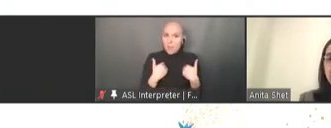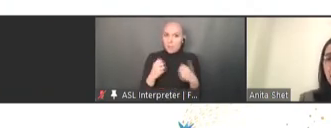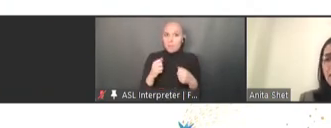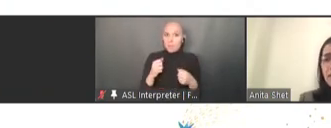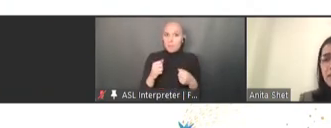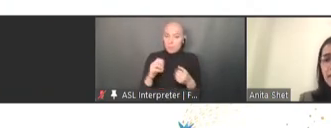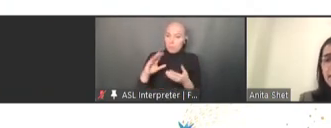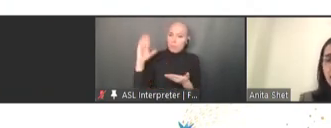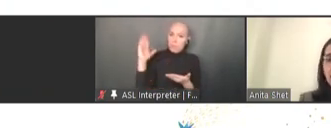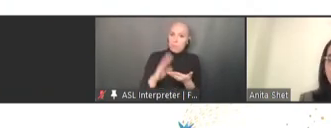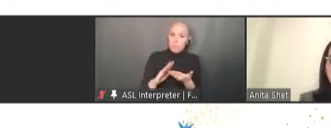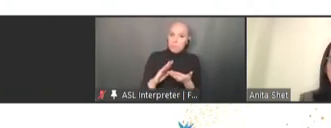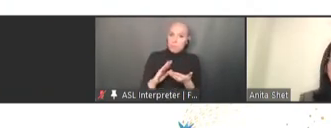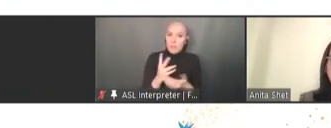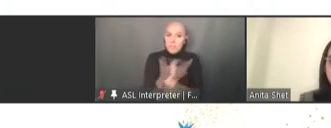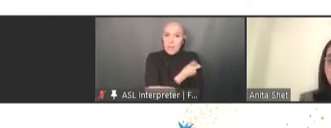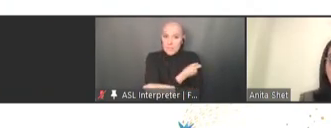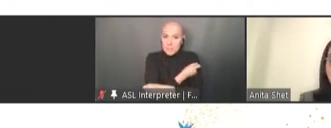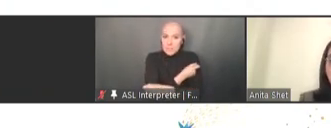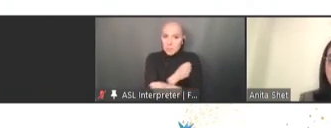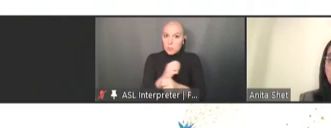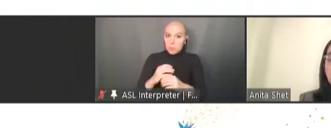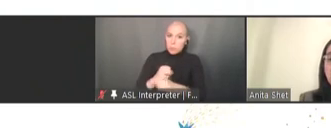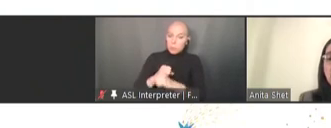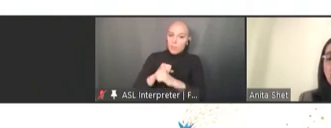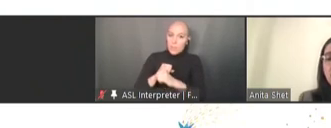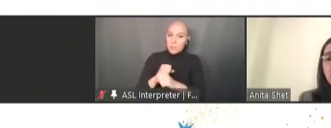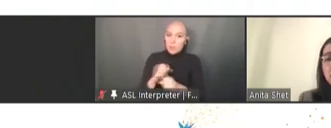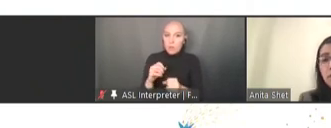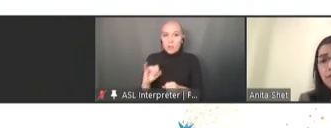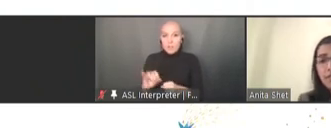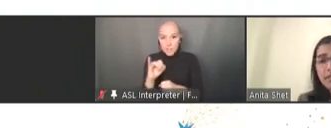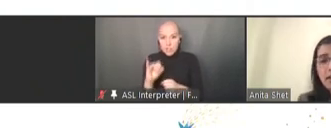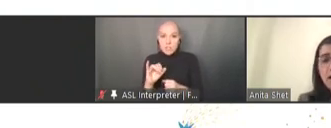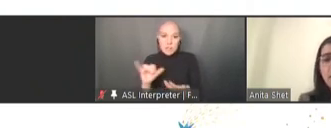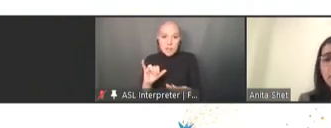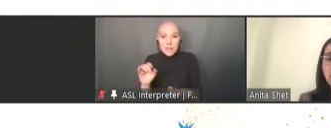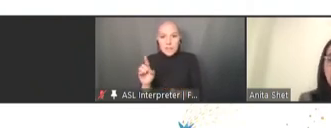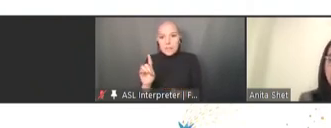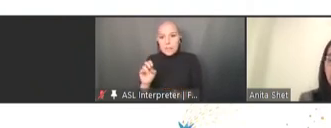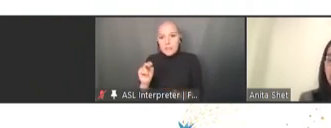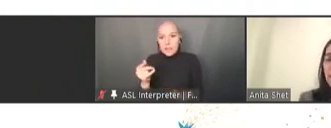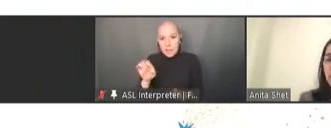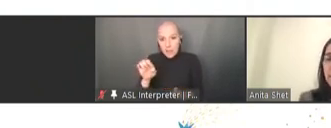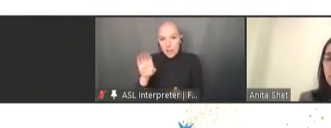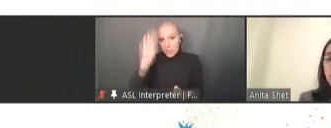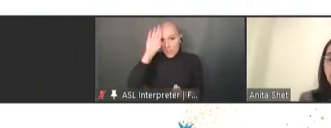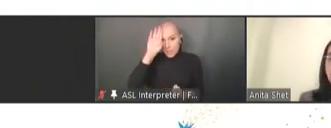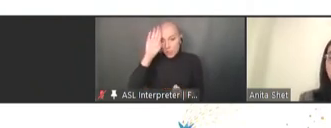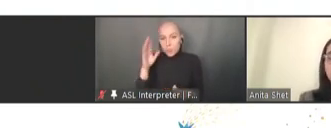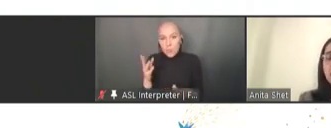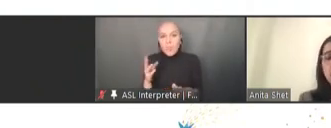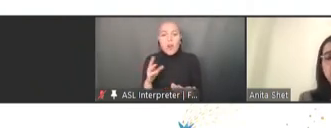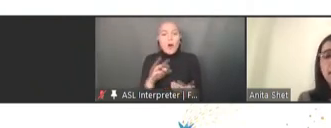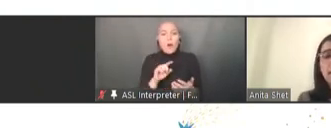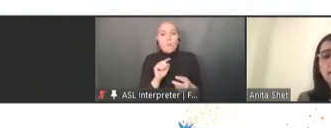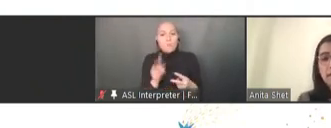I've listed dengue and Japanese encephalitis. Both of these are viral infections with fairly decent